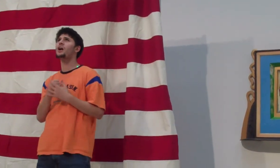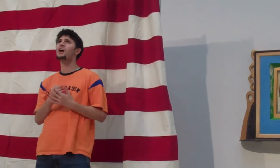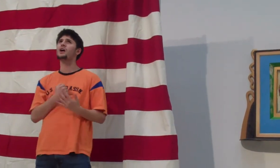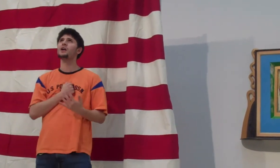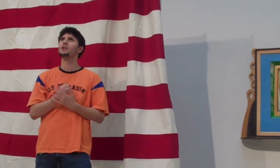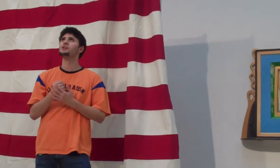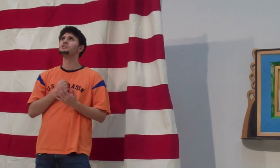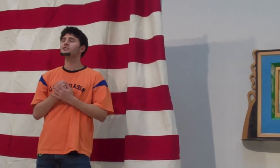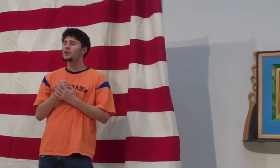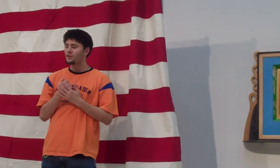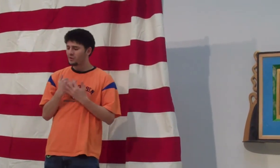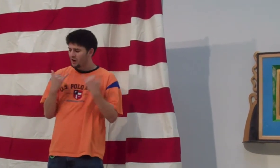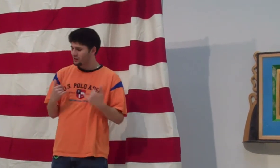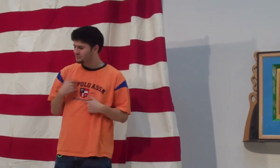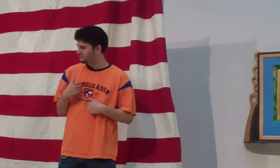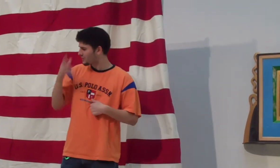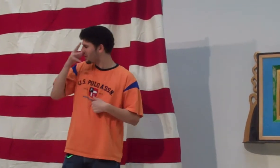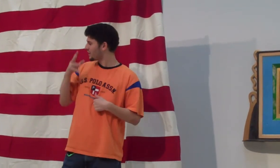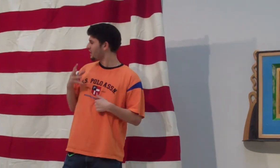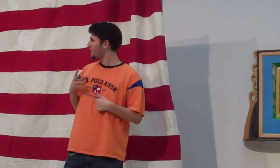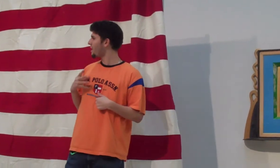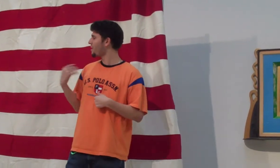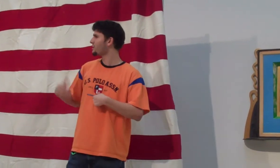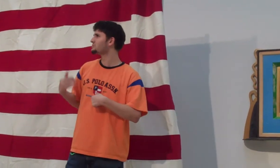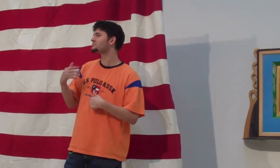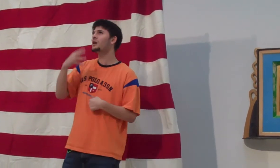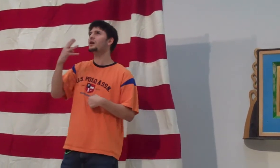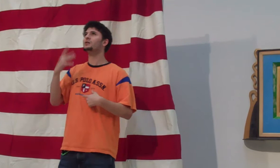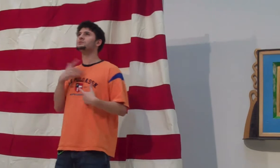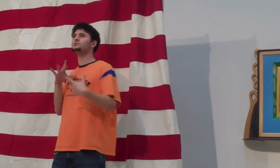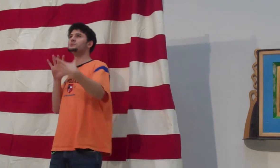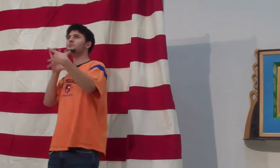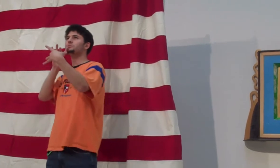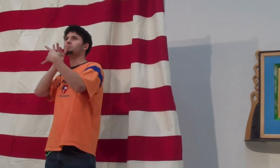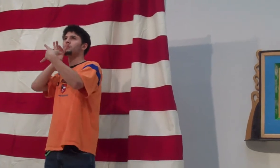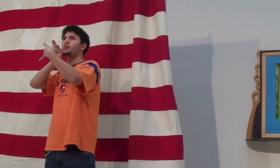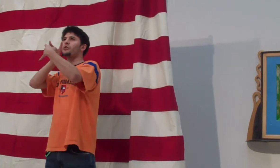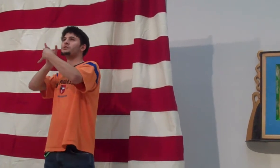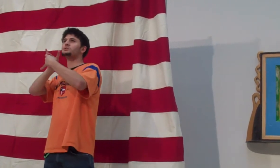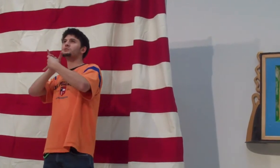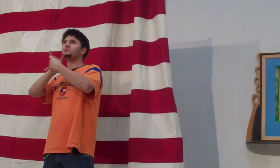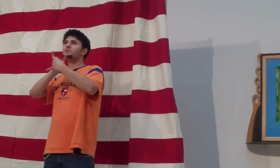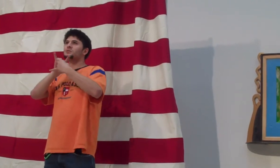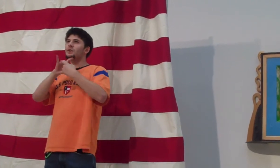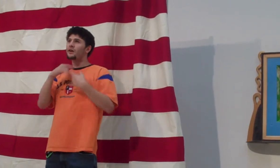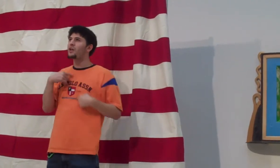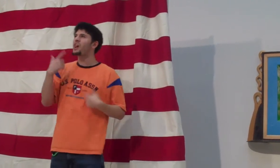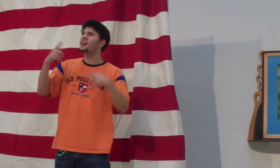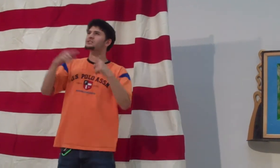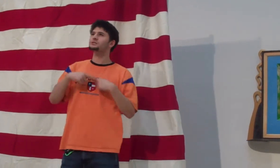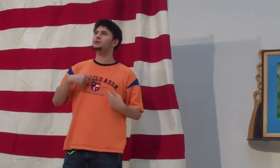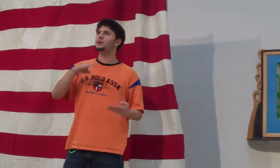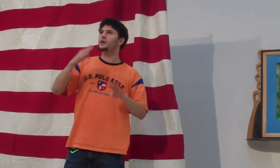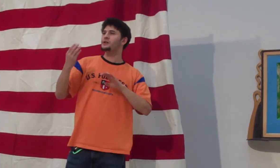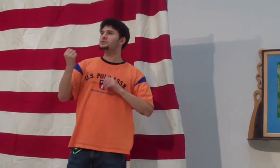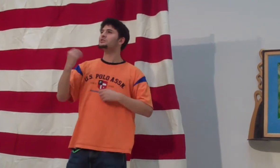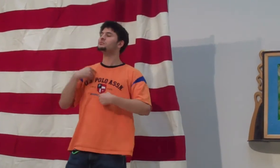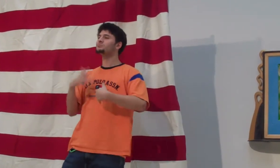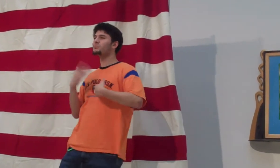My heart leaps up when I behold A rainbow in the sky: So it was when life began; So it is now I am a man;